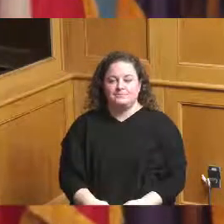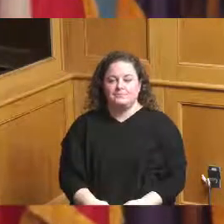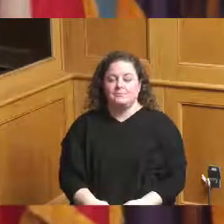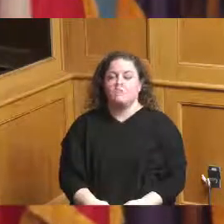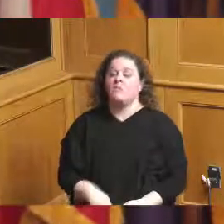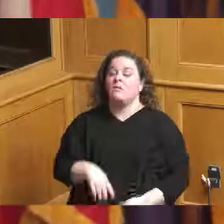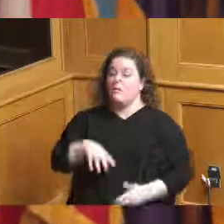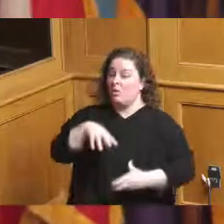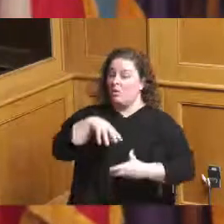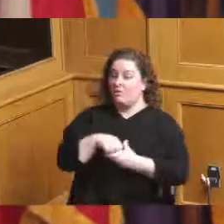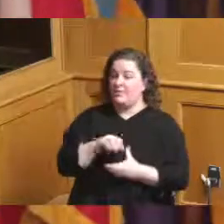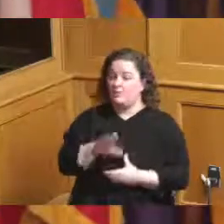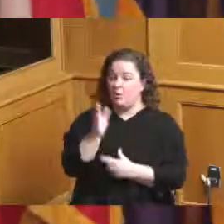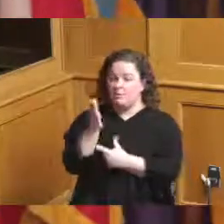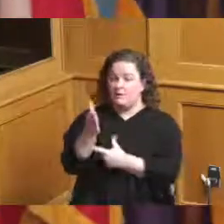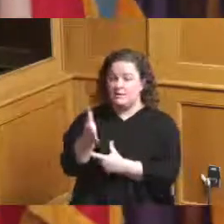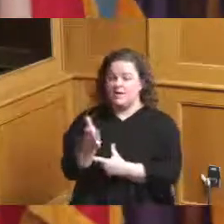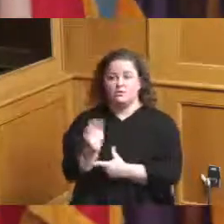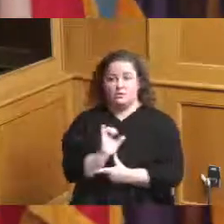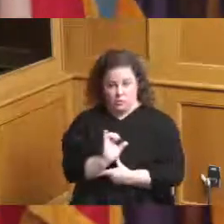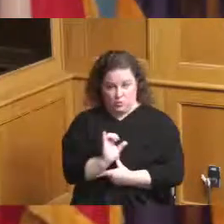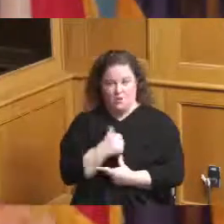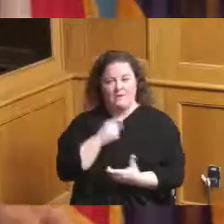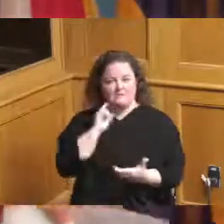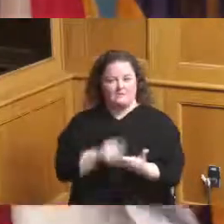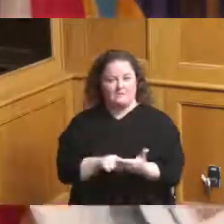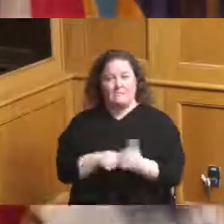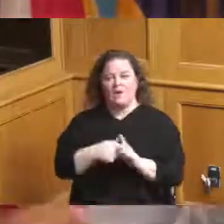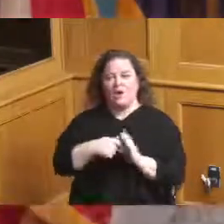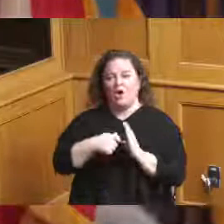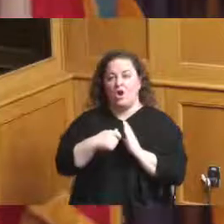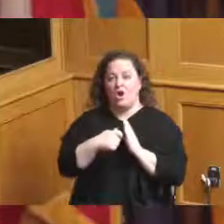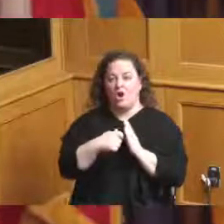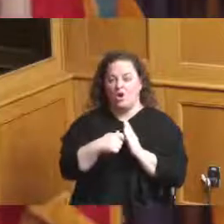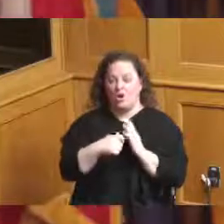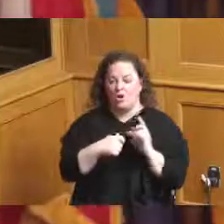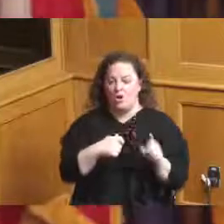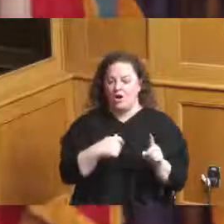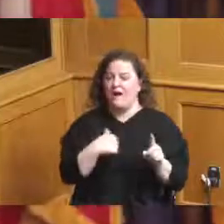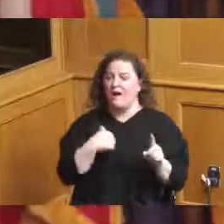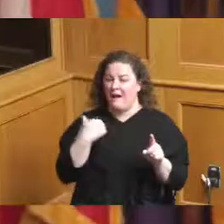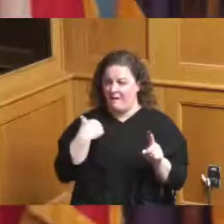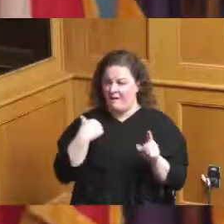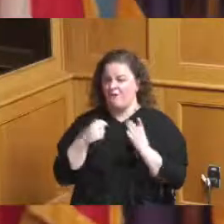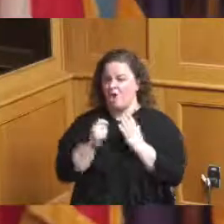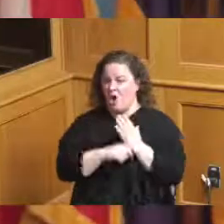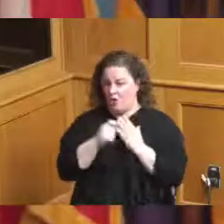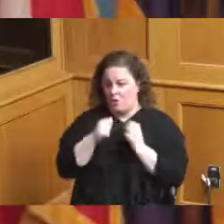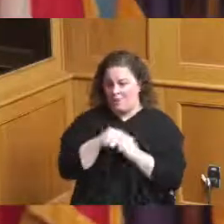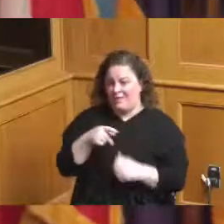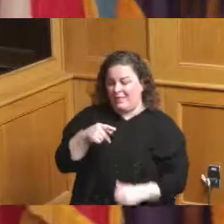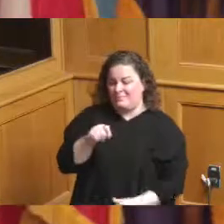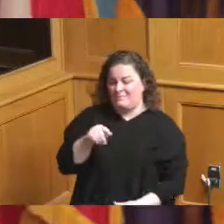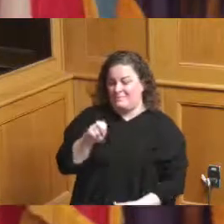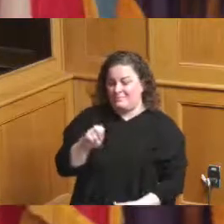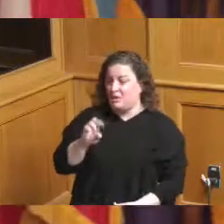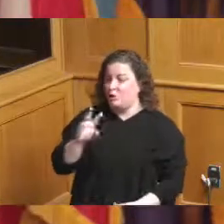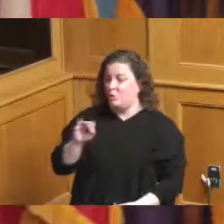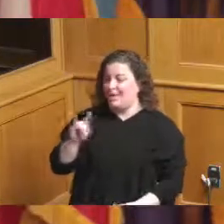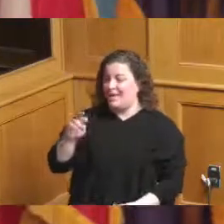I am I've got a article that came from Pete Witte on the west side of town West Price Hill